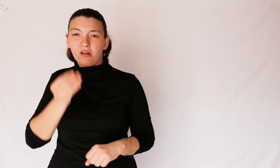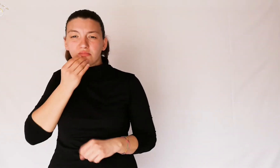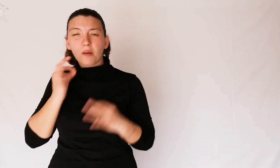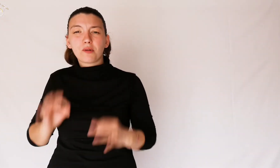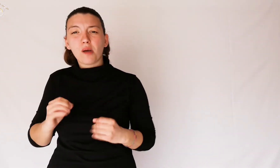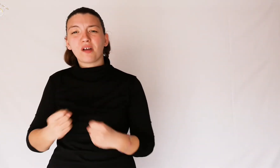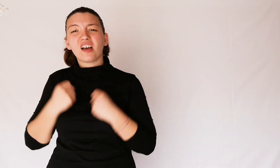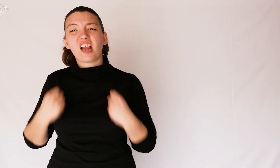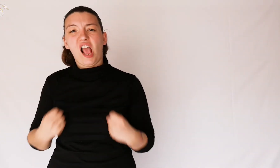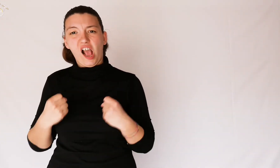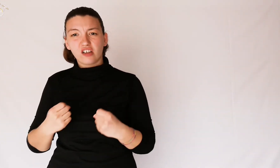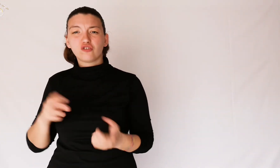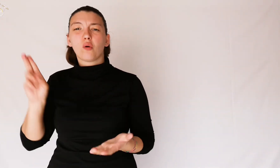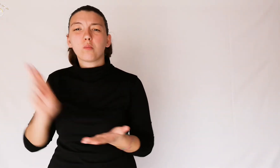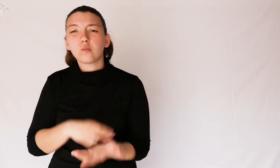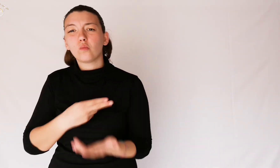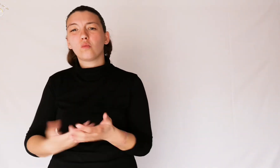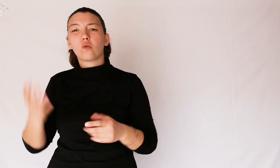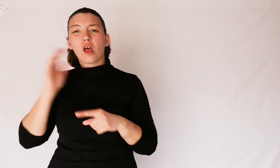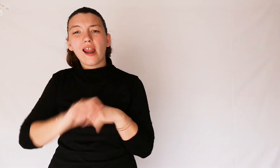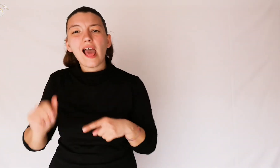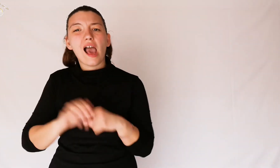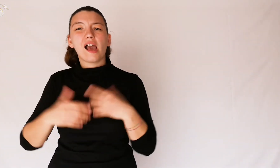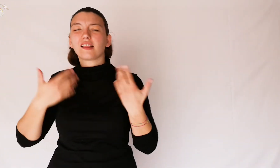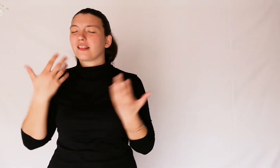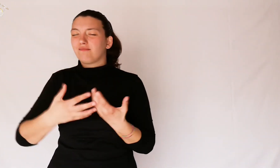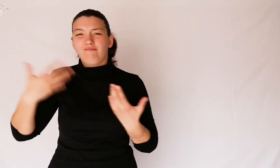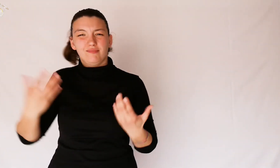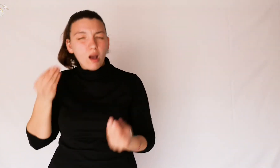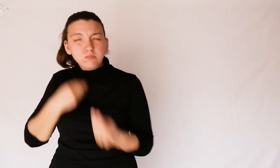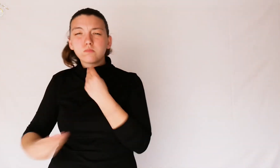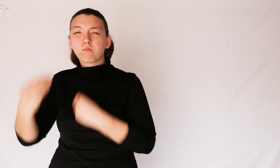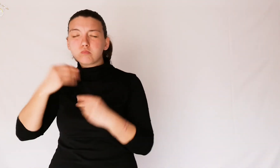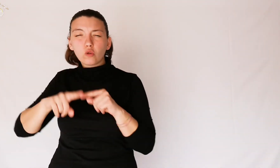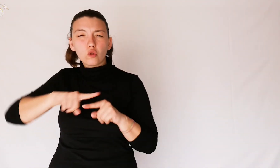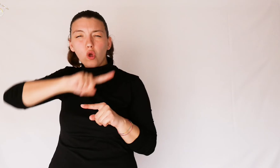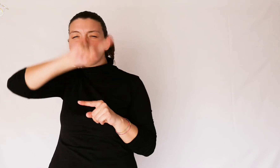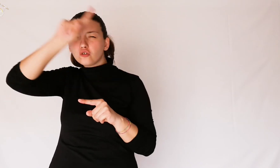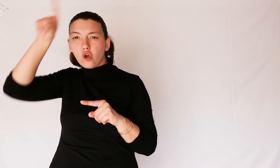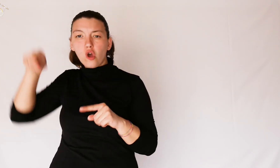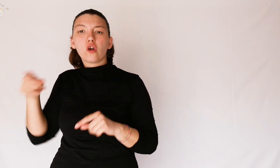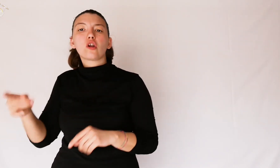but fats like butter, milk, etc. They eat all day